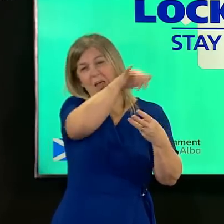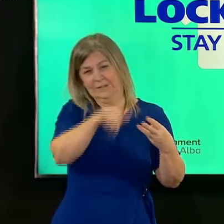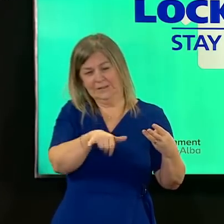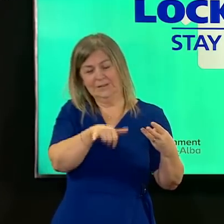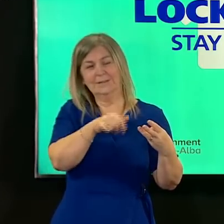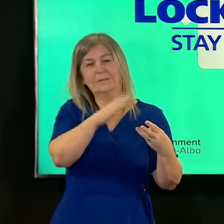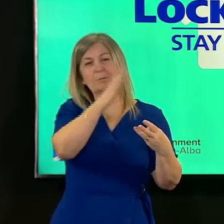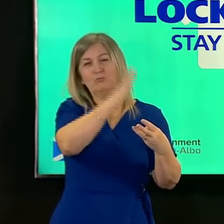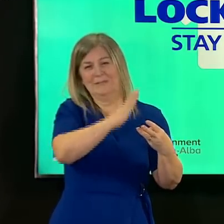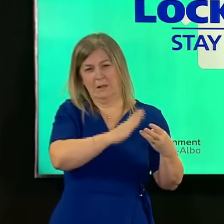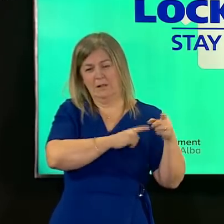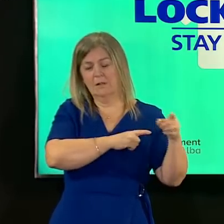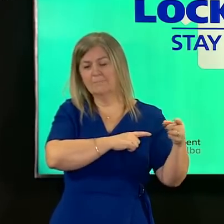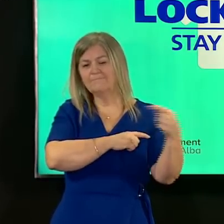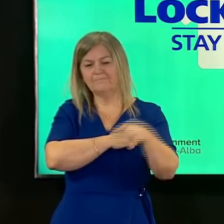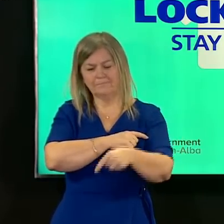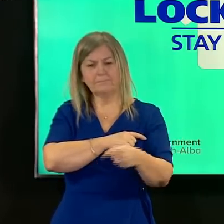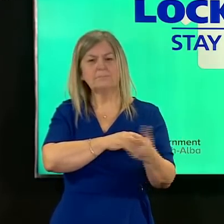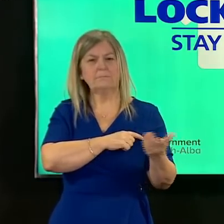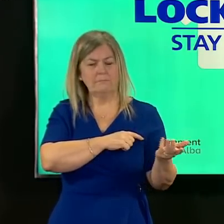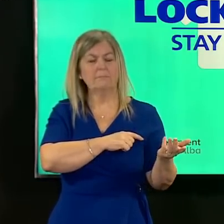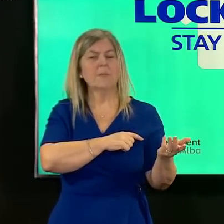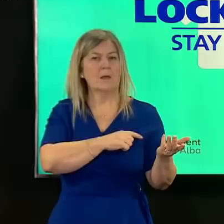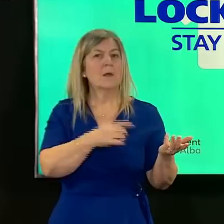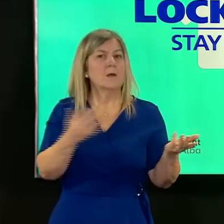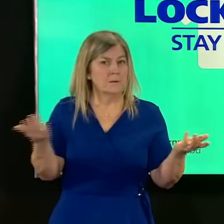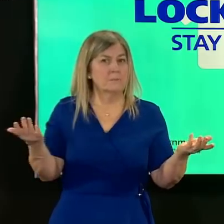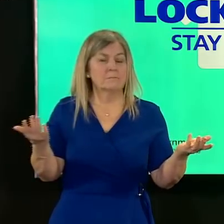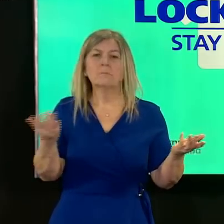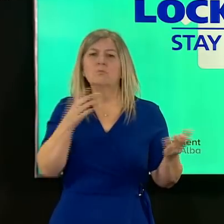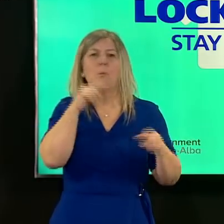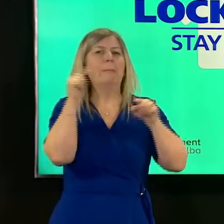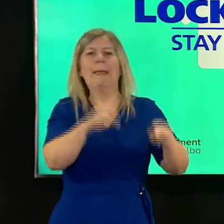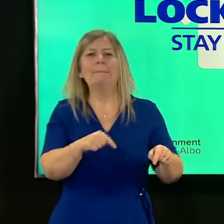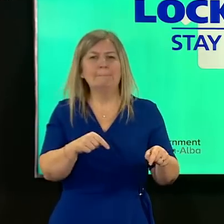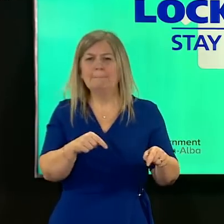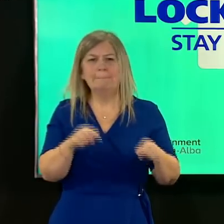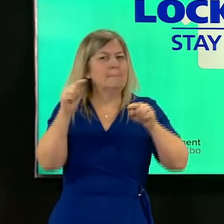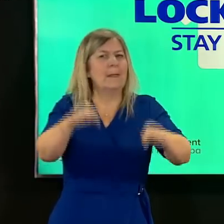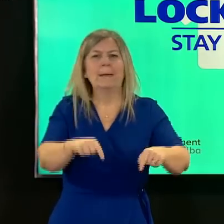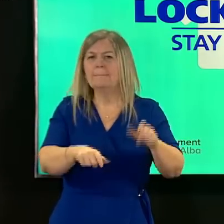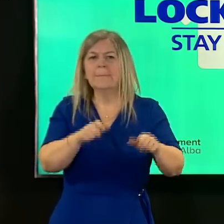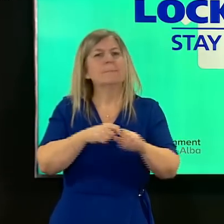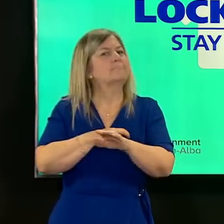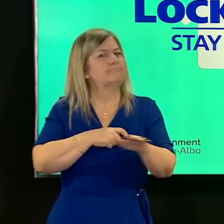it is important to say that there is absolutely no blame at all to anything that they did their